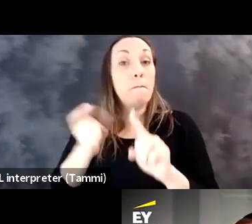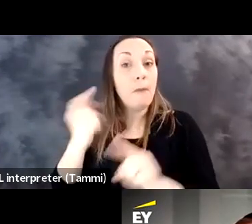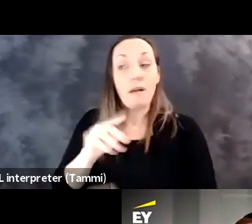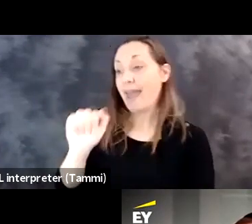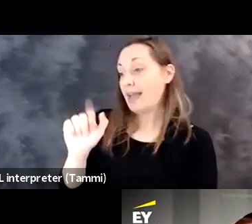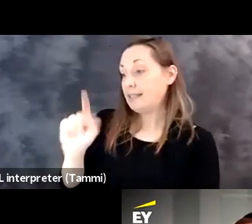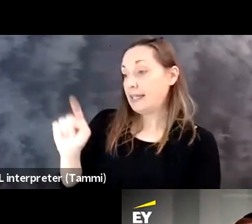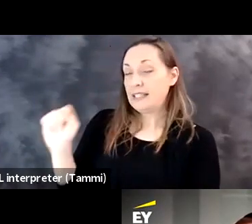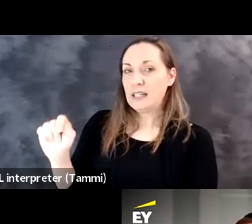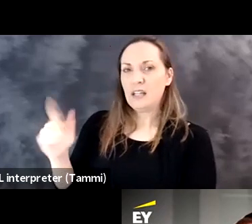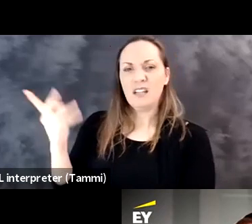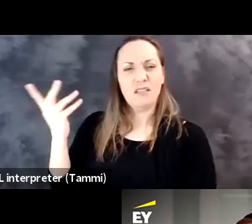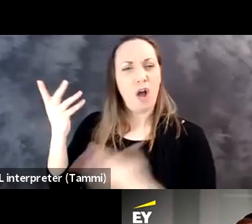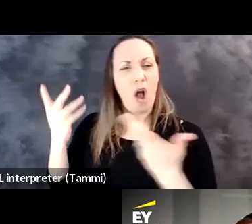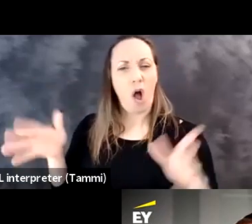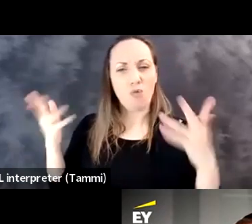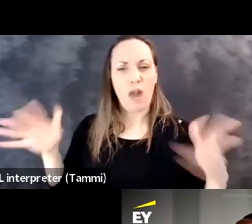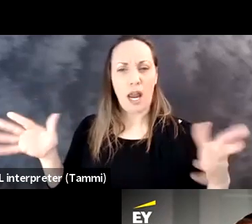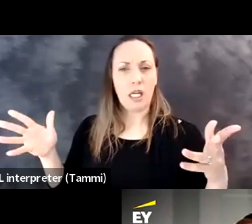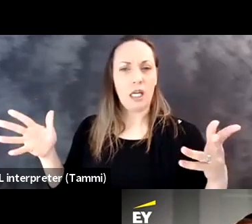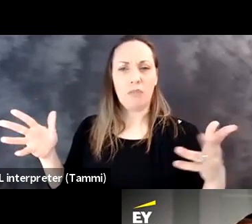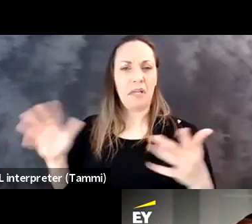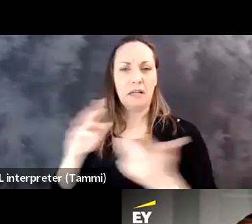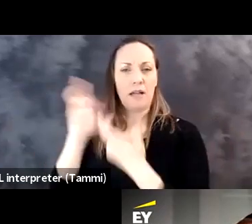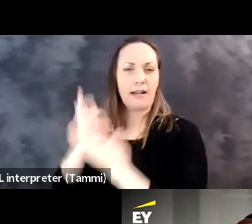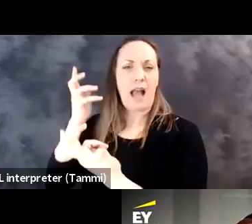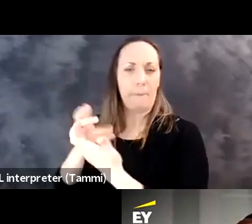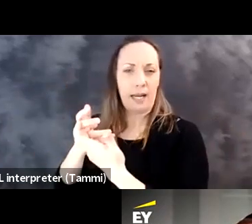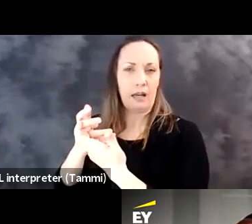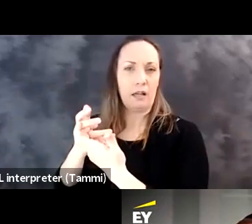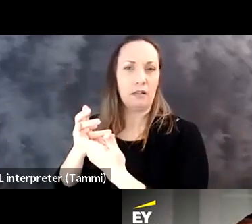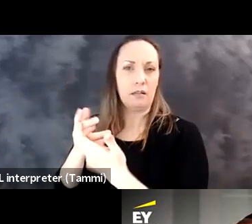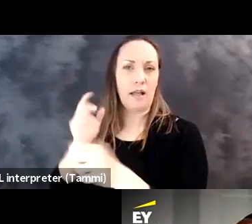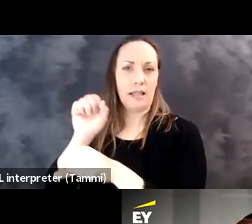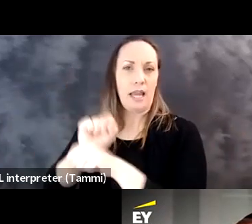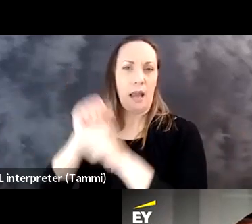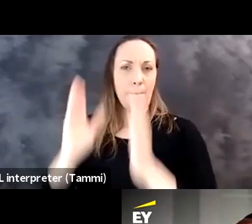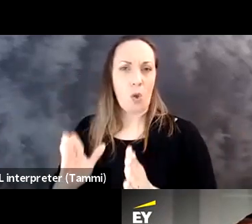said were potentially could have been a challenge, but AT&T is so steeped in